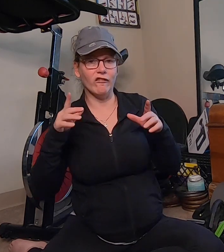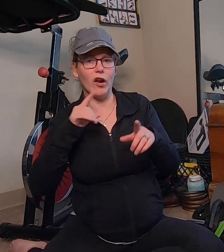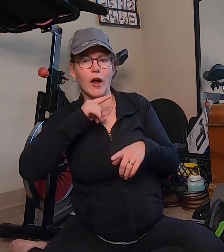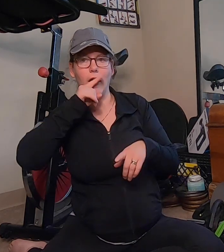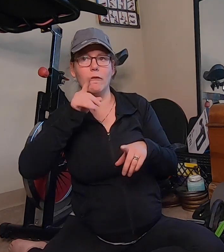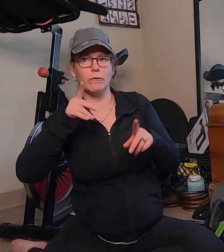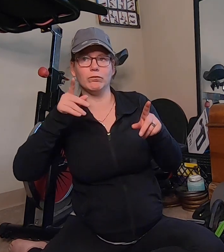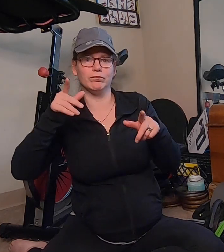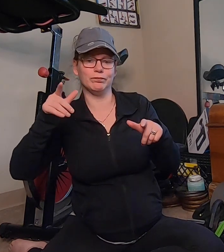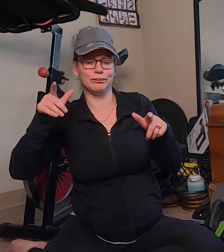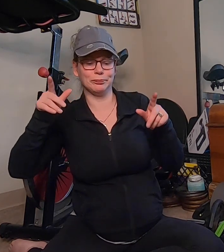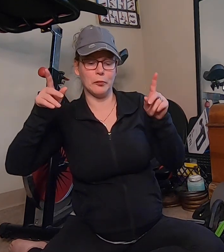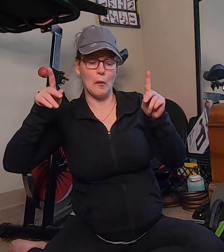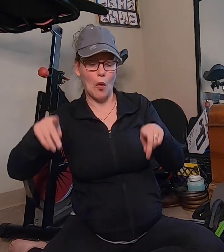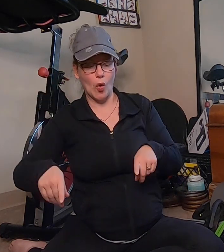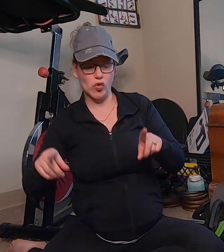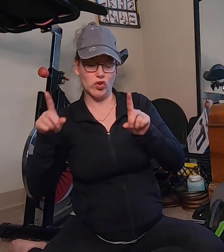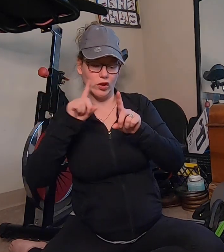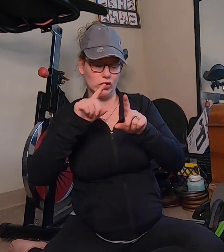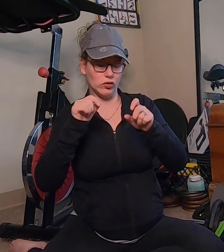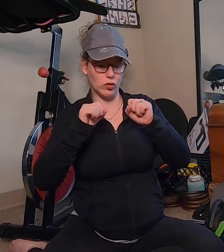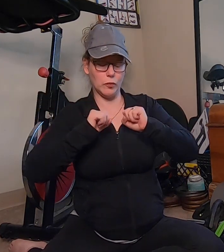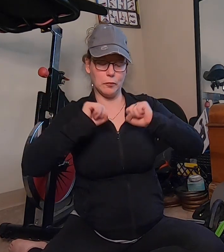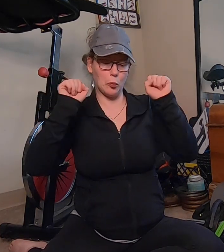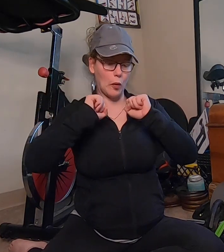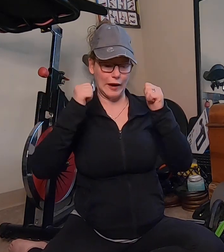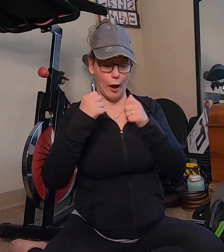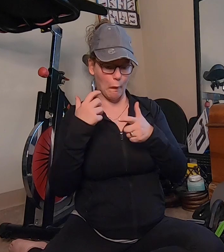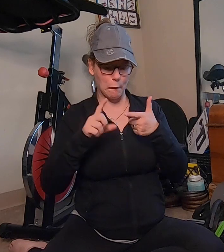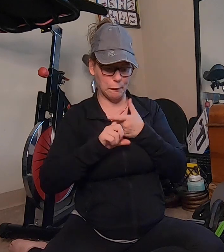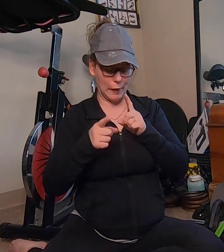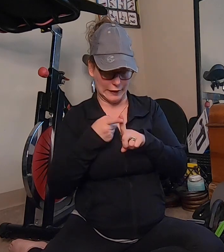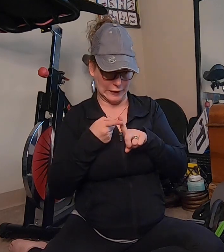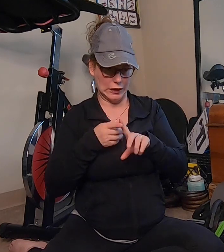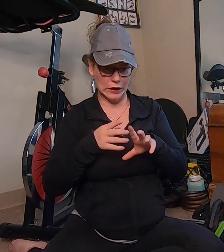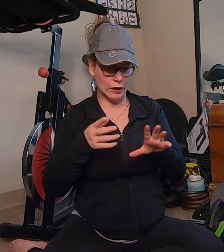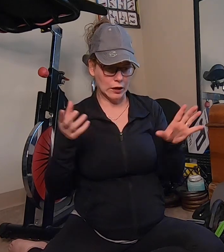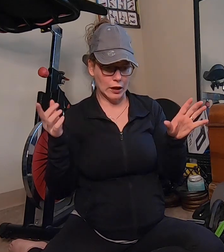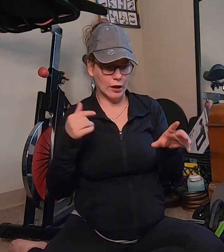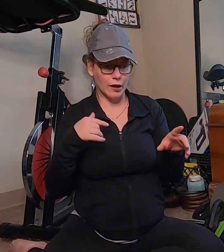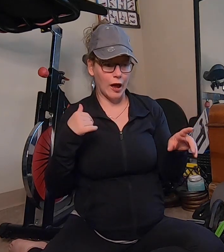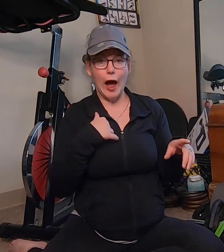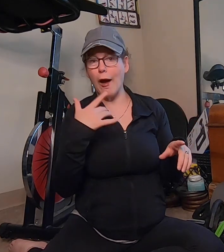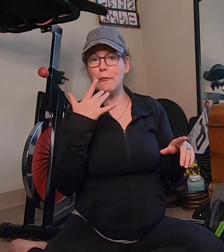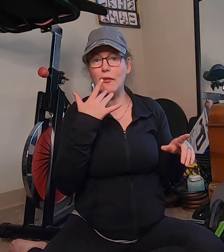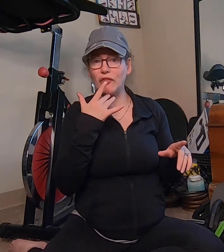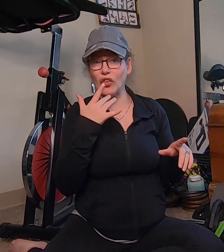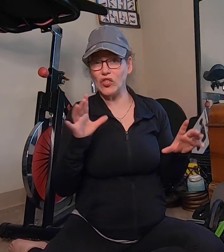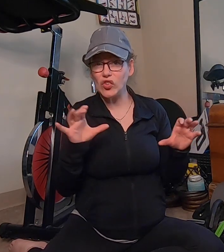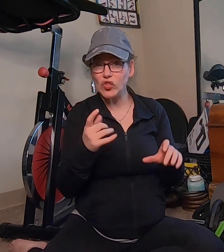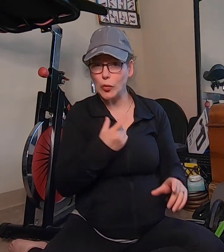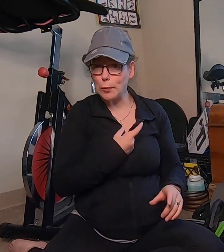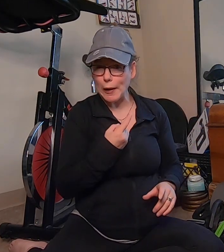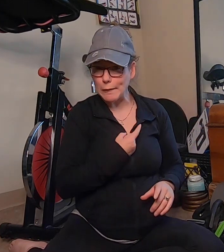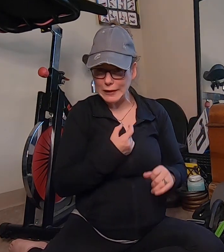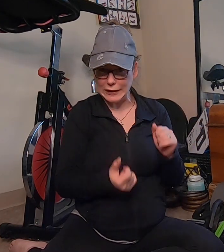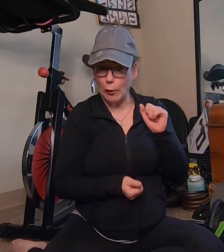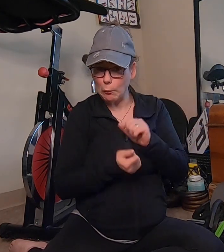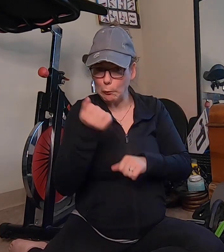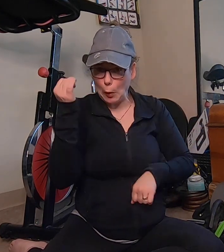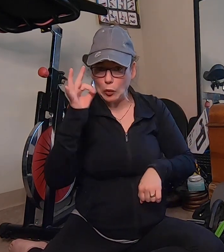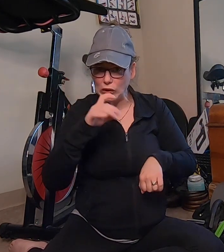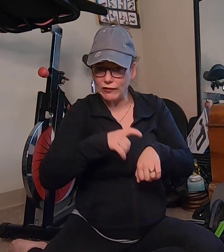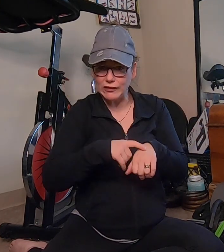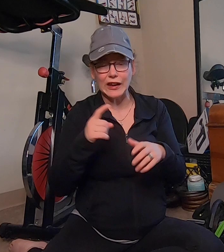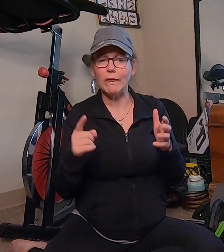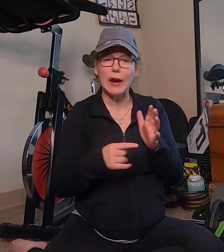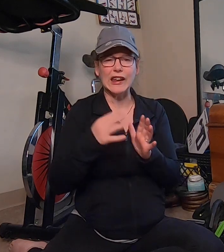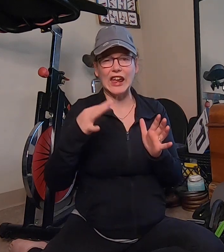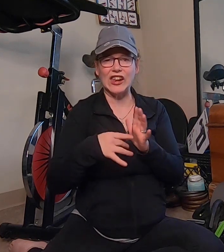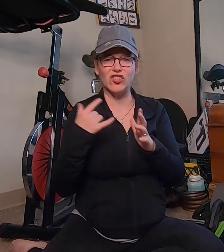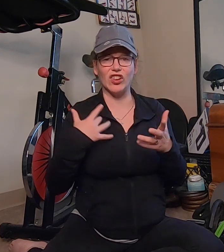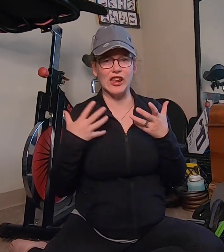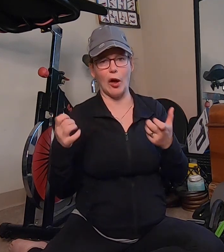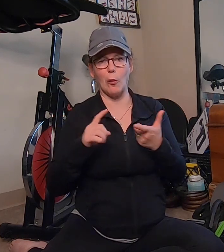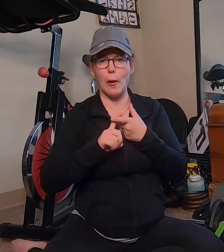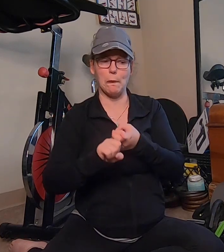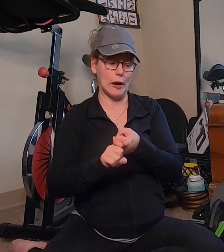have a workout buddy. I prefer to do it by myself most of the time occasionally I